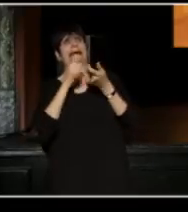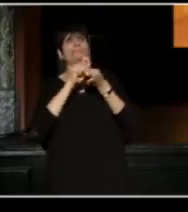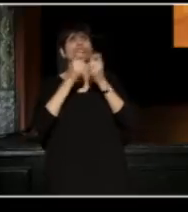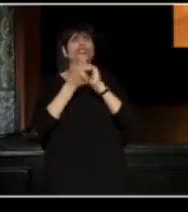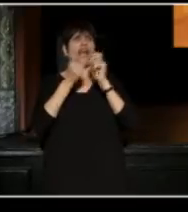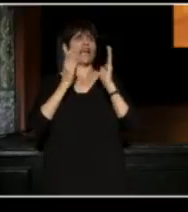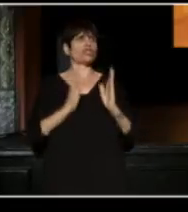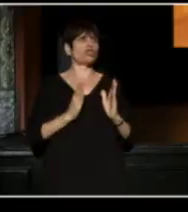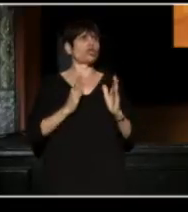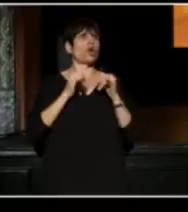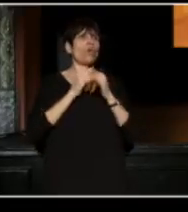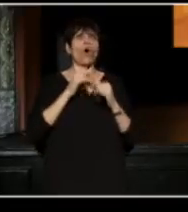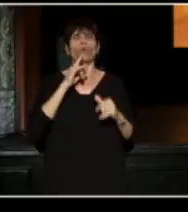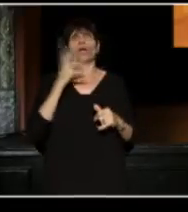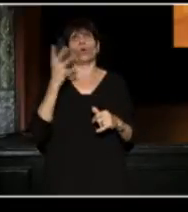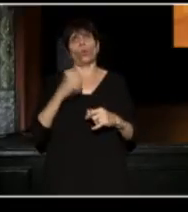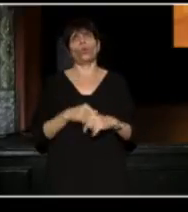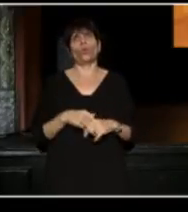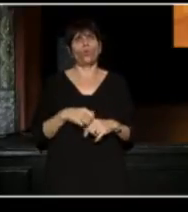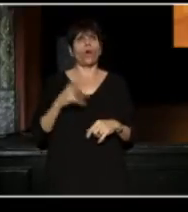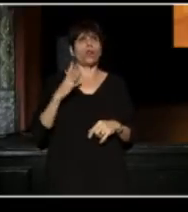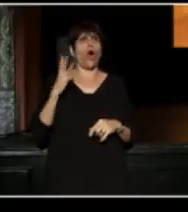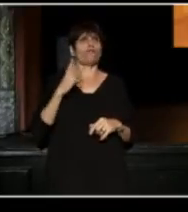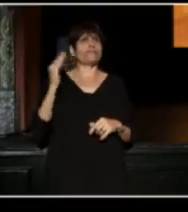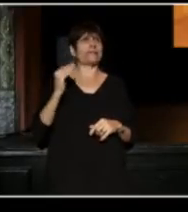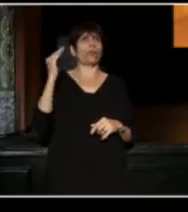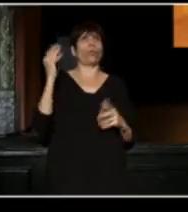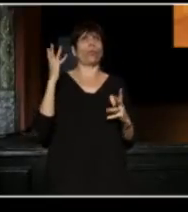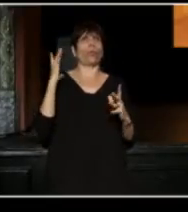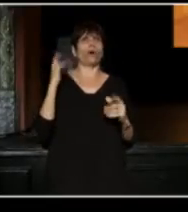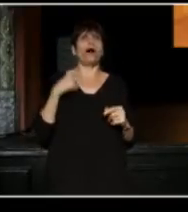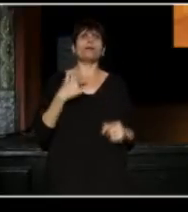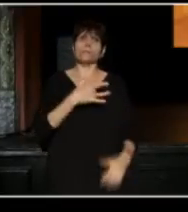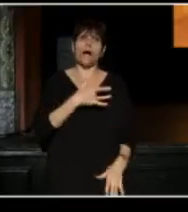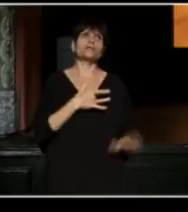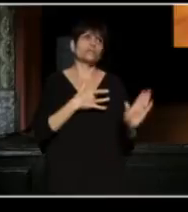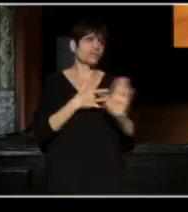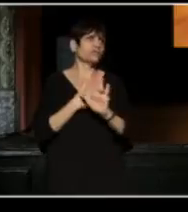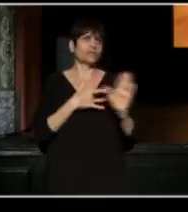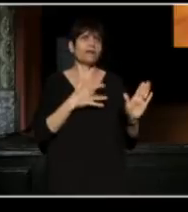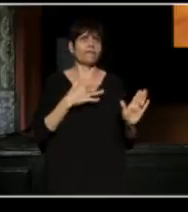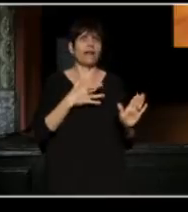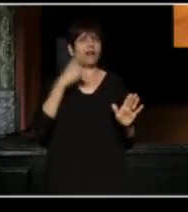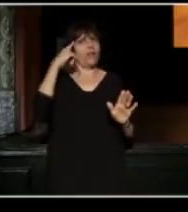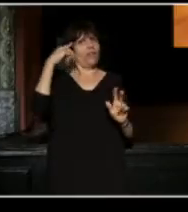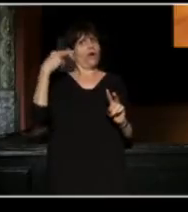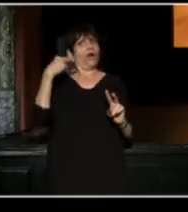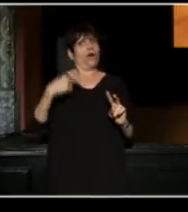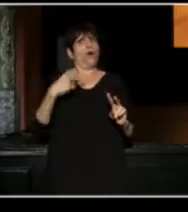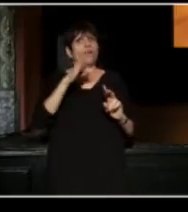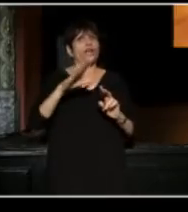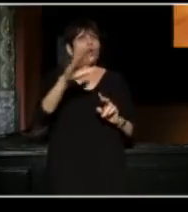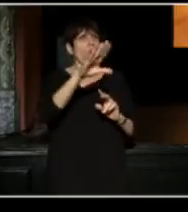is pretty lofty stuff I would say. And don't get me wrong, I'm very touched to be thought of, and to be in your company,